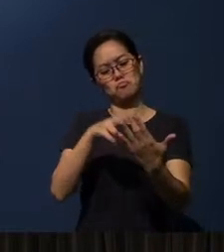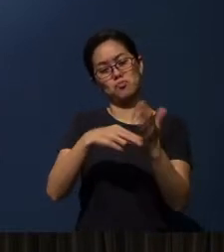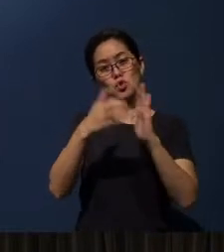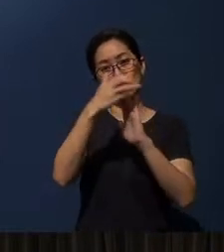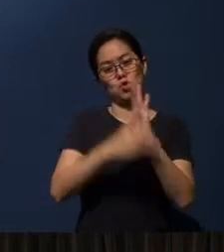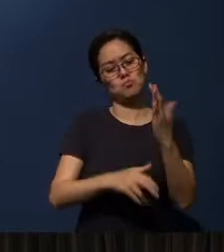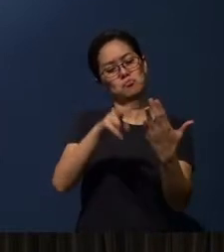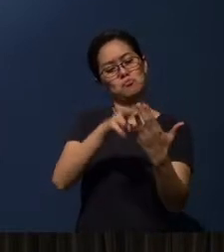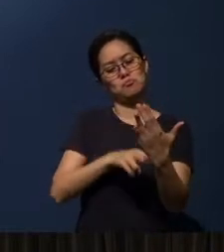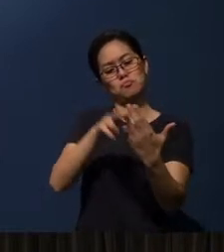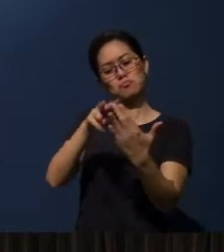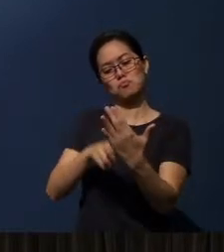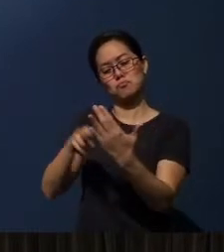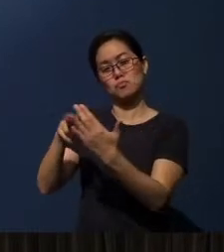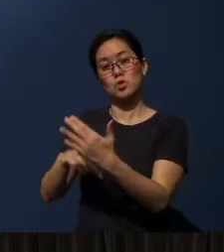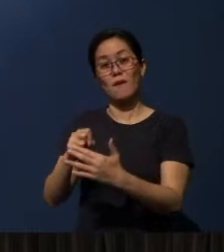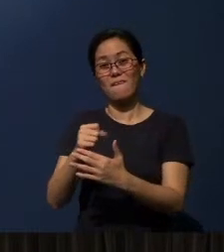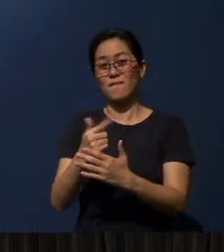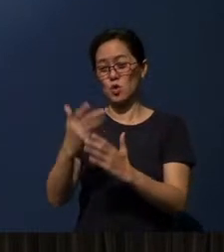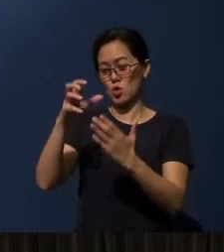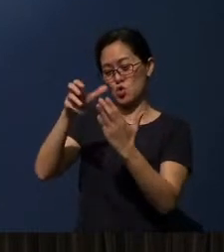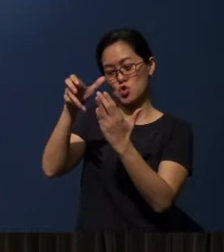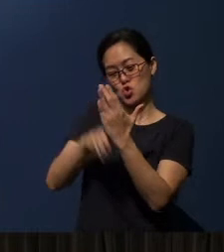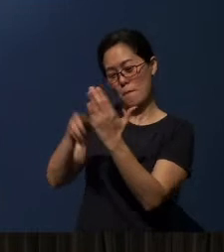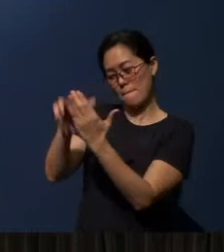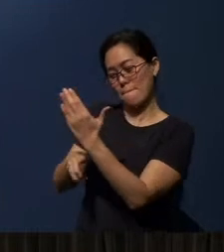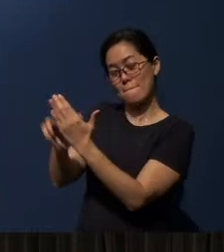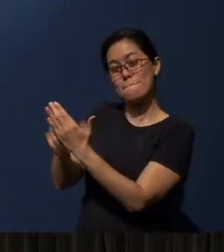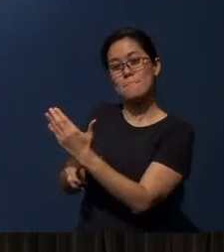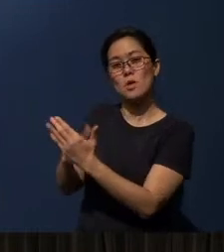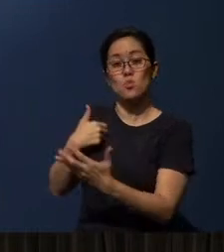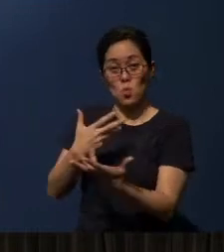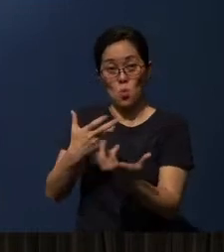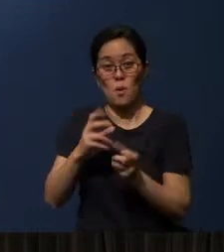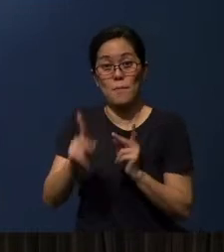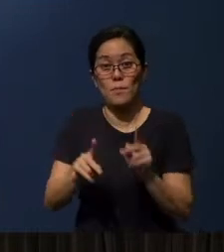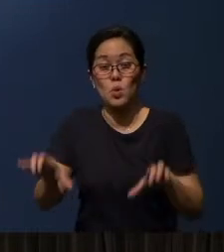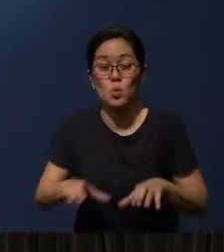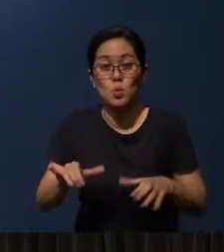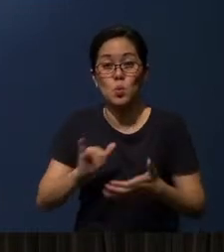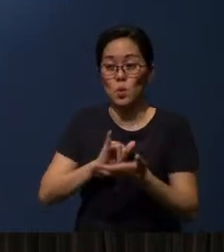or to read even a few chapters a day? And that's what we wanted people to do through this ONE campaign,